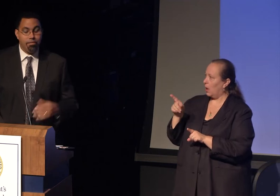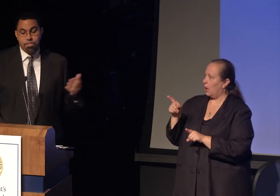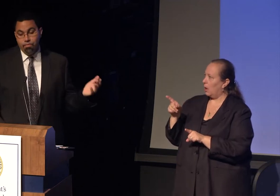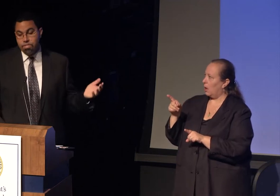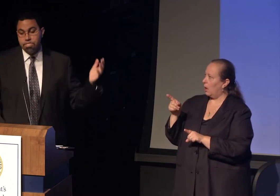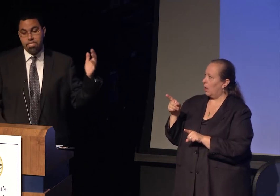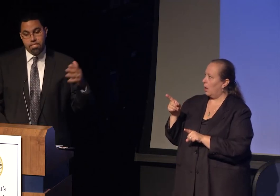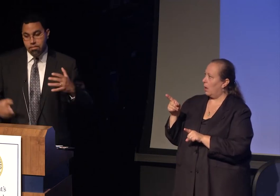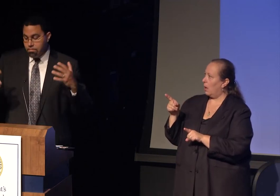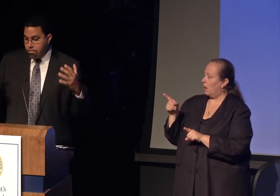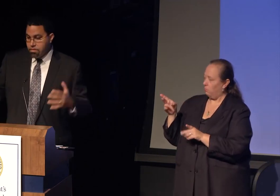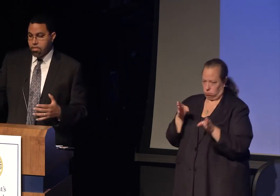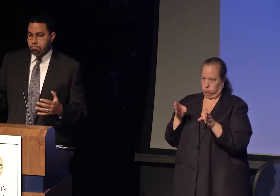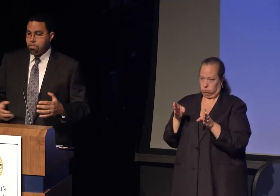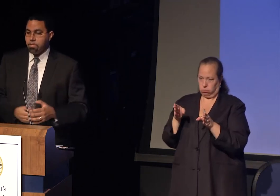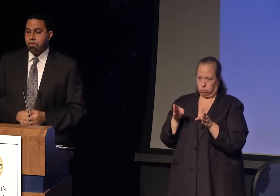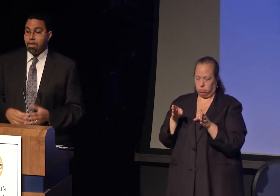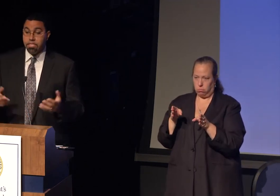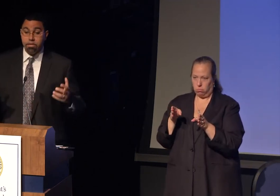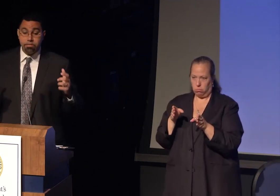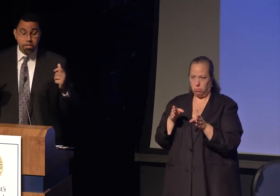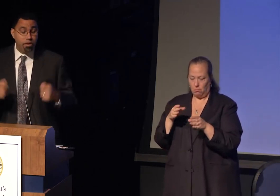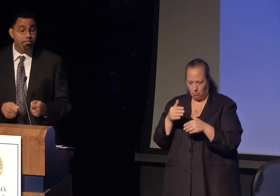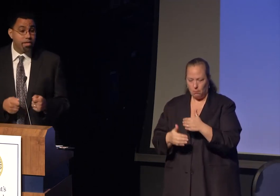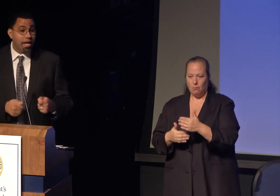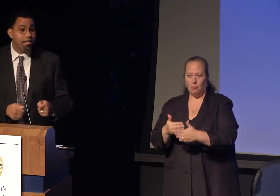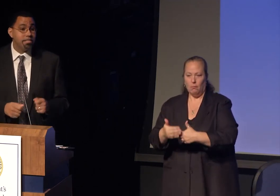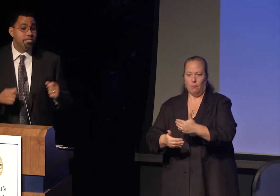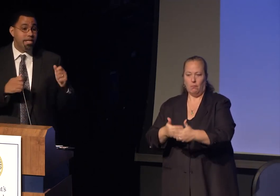I was fortunate to go on to Harvard College